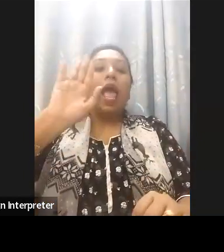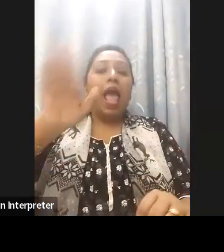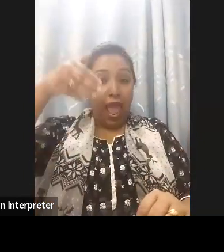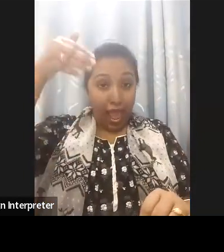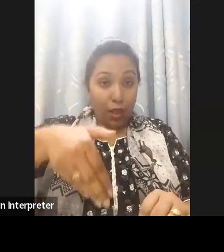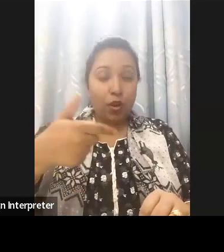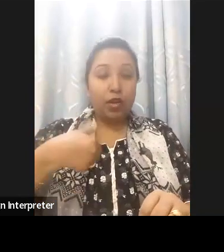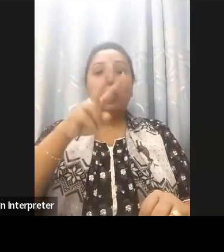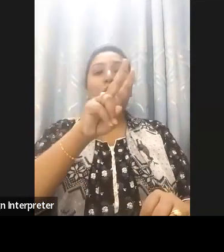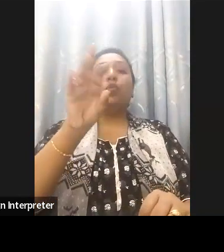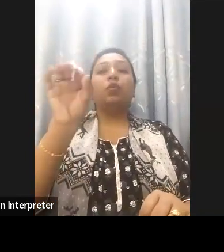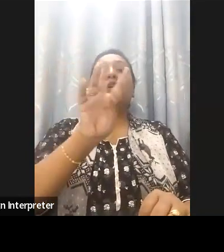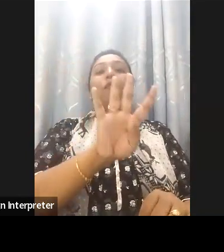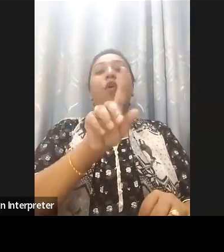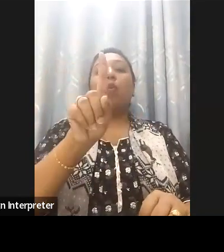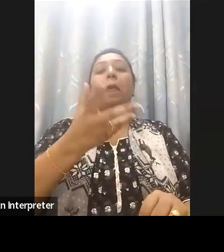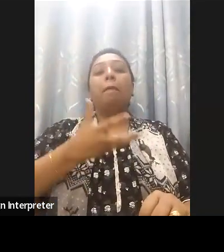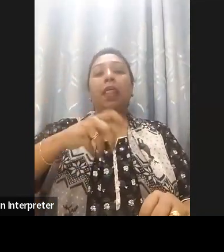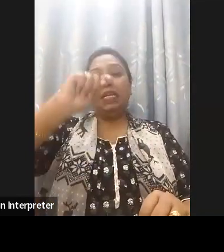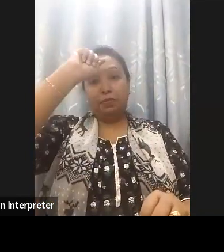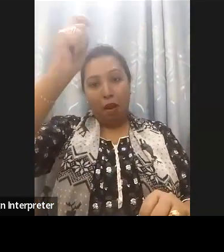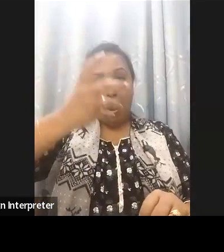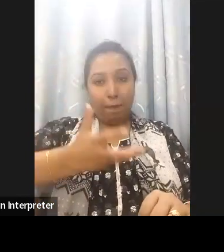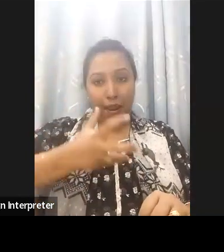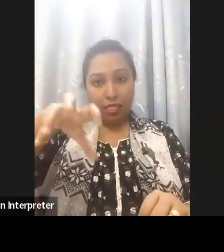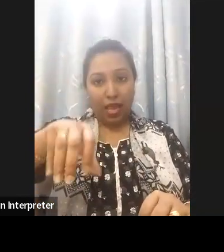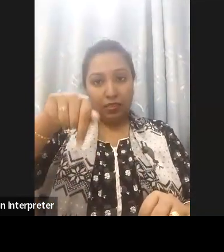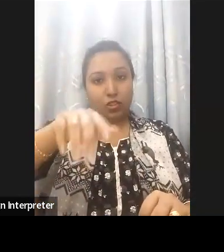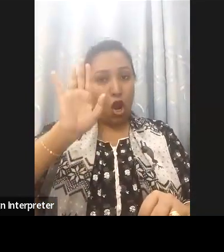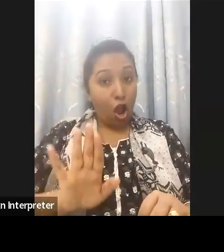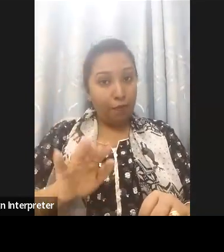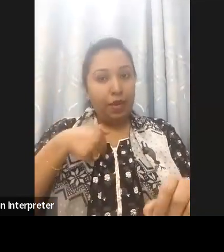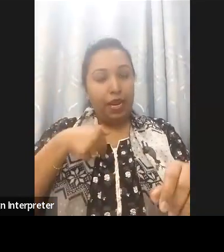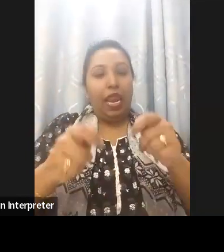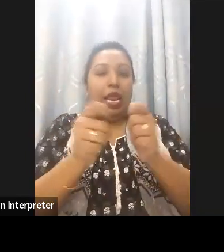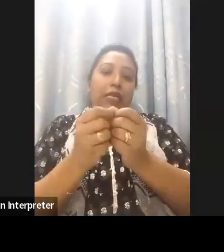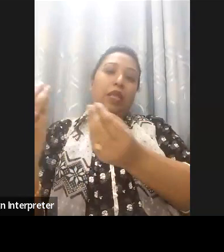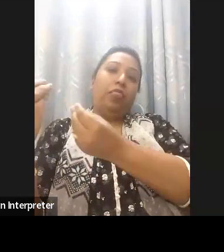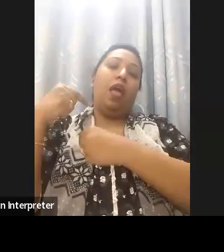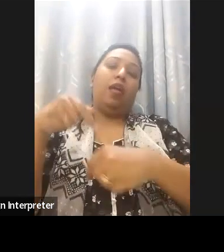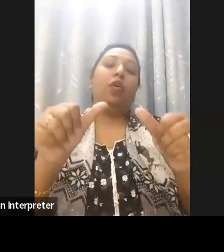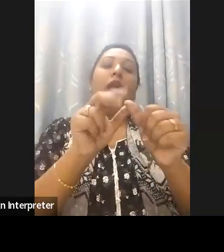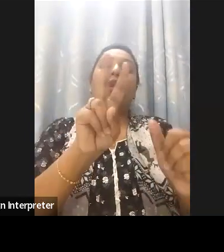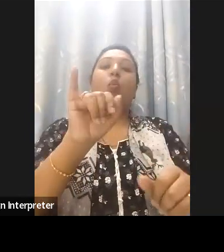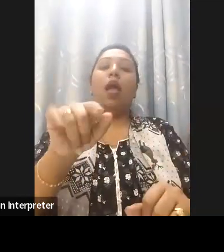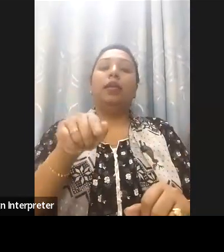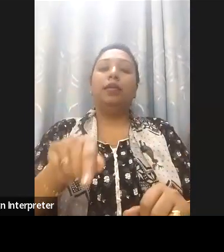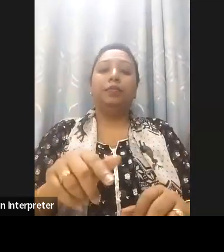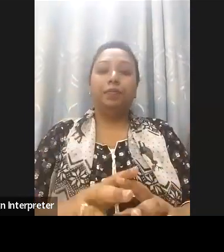an equitable society and obviously equitability involves being inclusive in all spheres